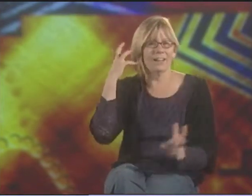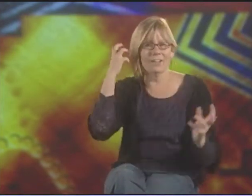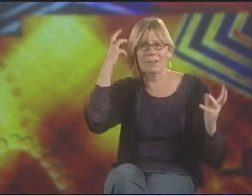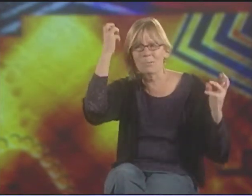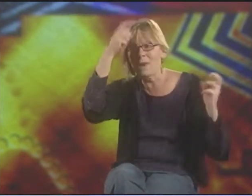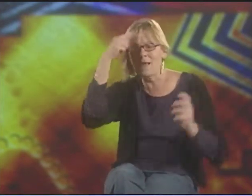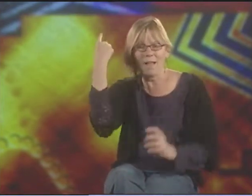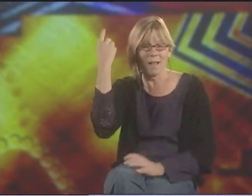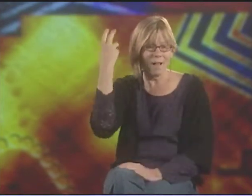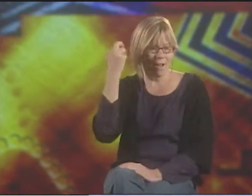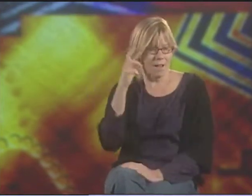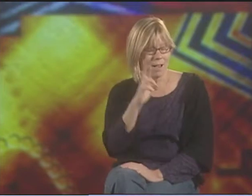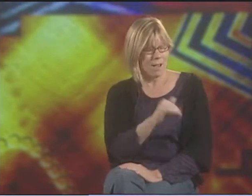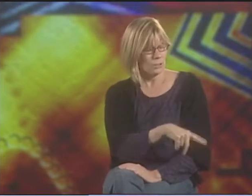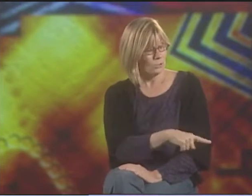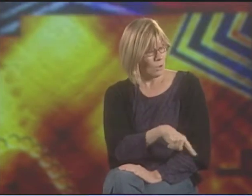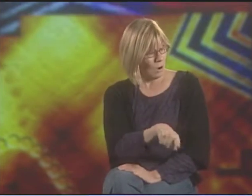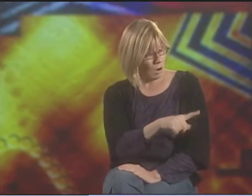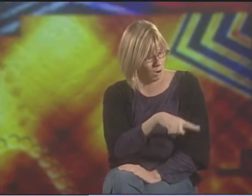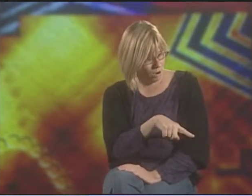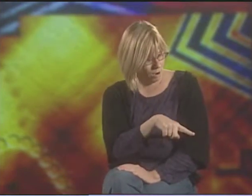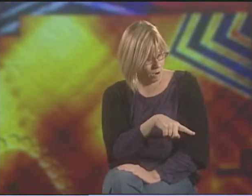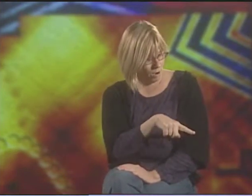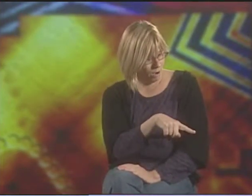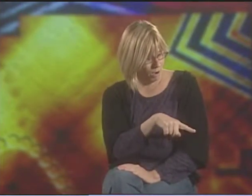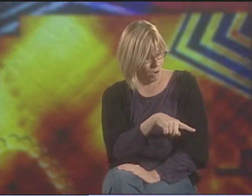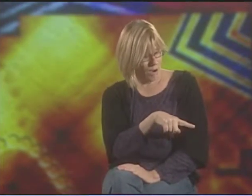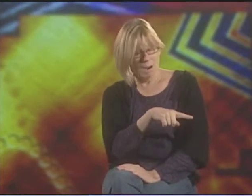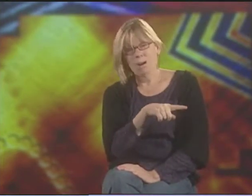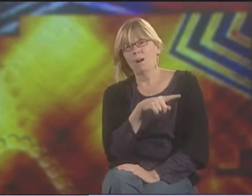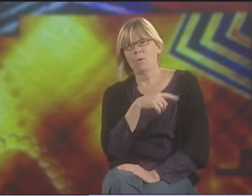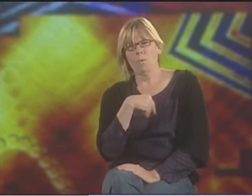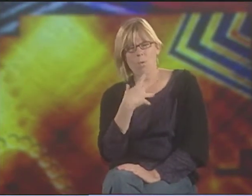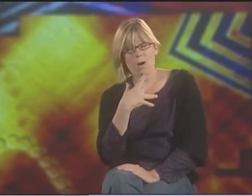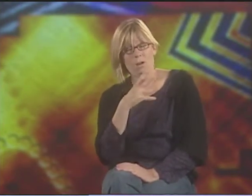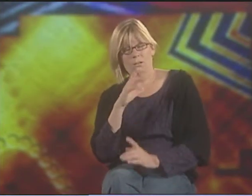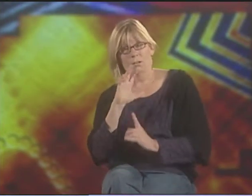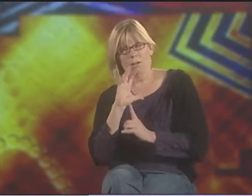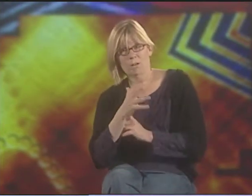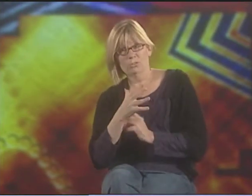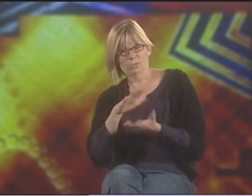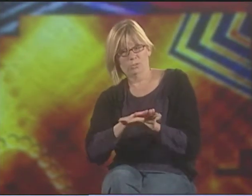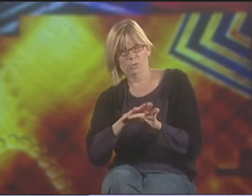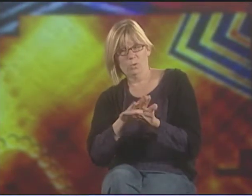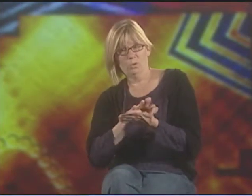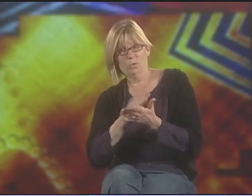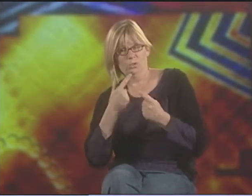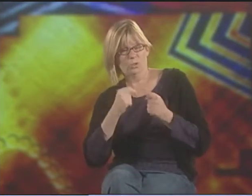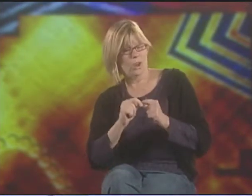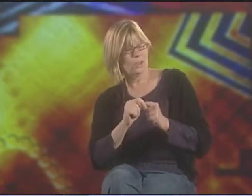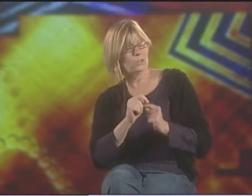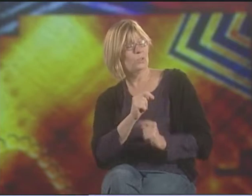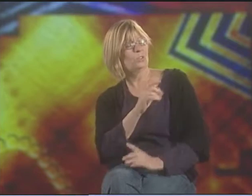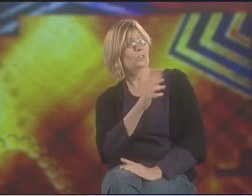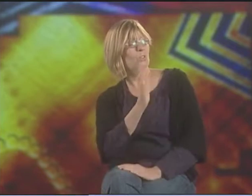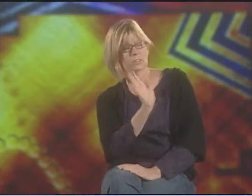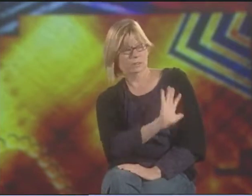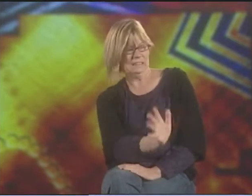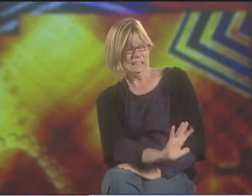AFRICAN-AMERICAN PEOPLE HAVE KINKY HAIR, FOR INSTANCE. AND SO THE DOMINANT WHITE CULTURE, ESPECIALLY IN THE EDUCATION SYSTEM,